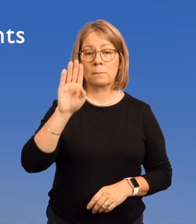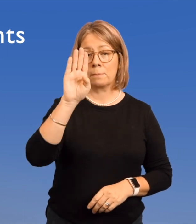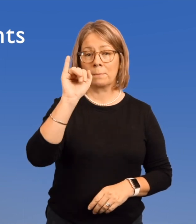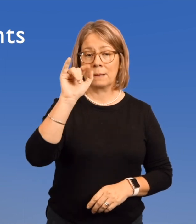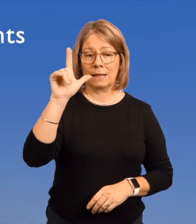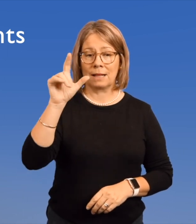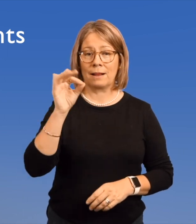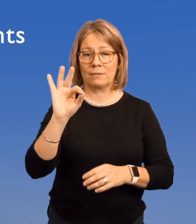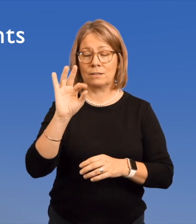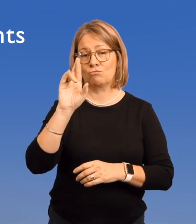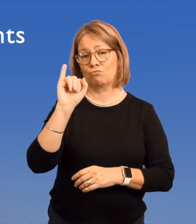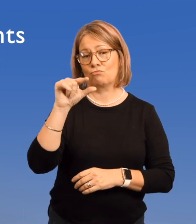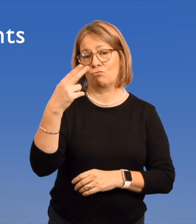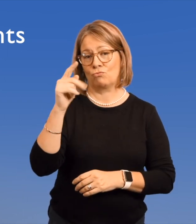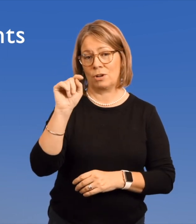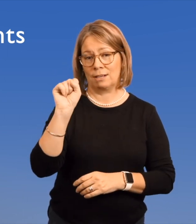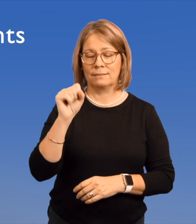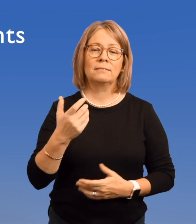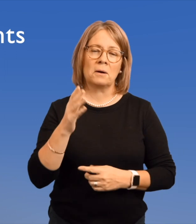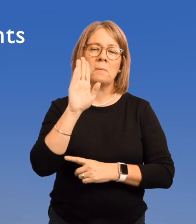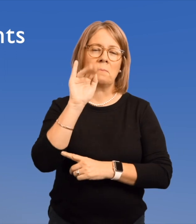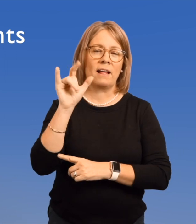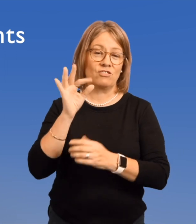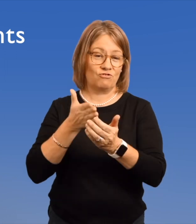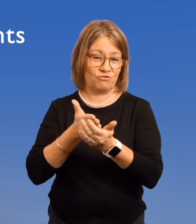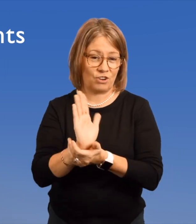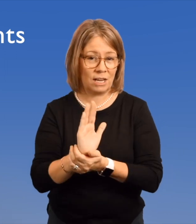Bill of Rights.